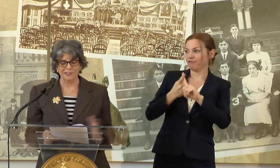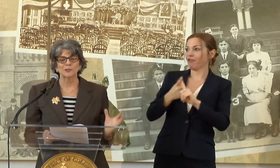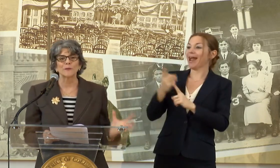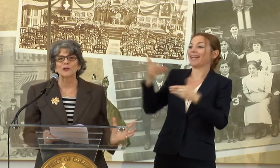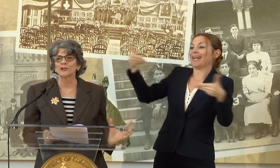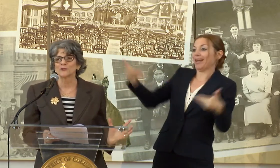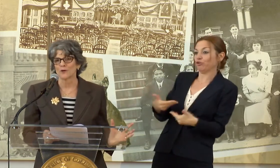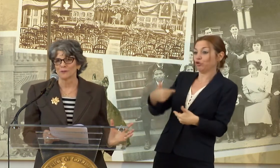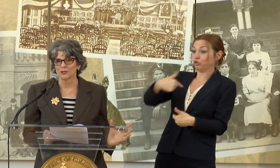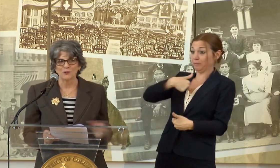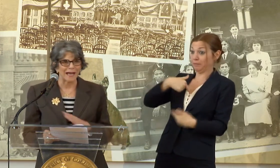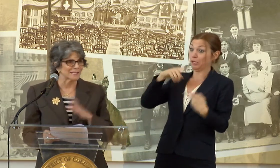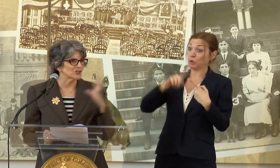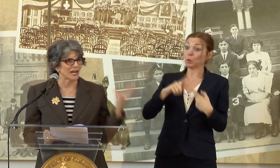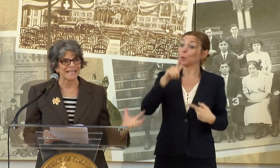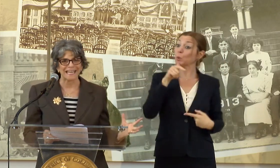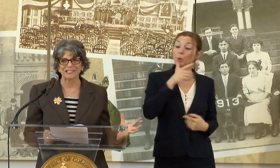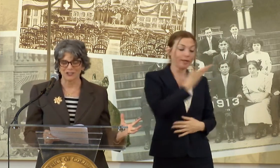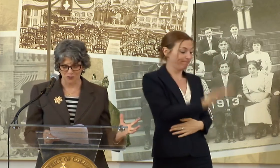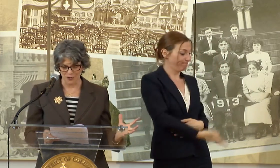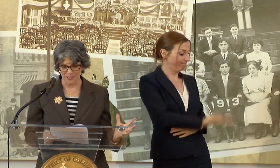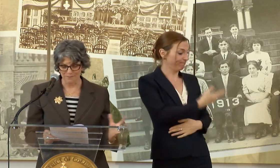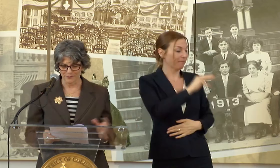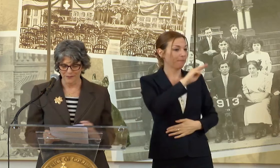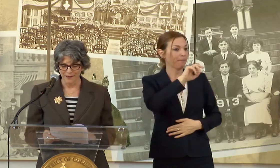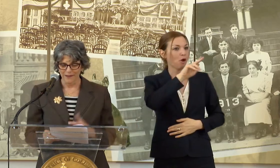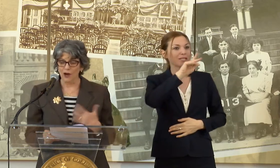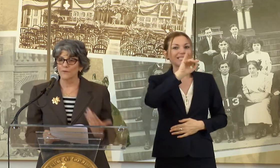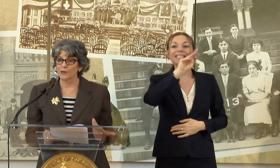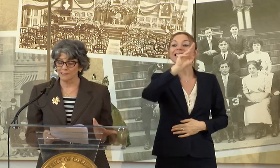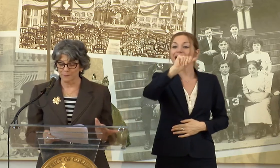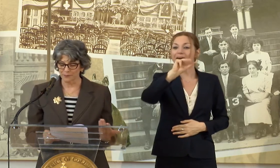THIS SPIRITED WOMAN WHO HAS A GIGANTIC DREAM, A FRIEND SIMPLY